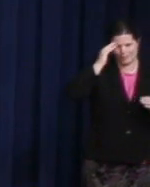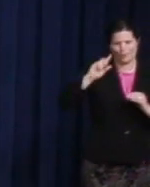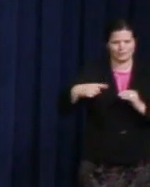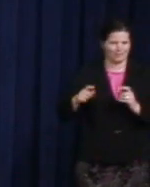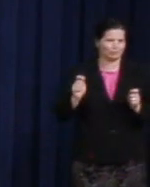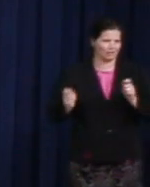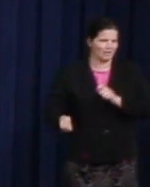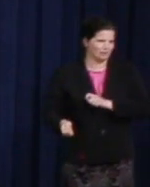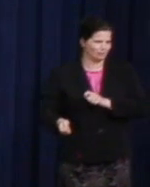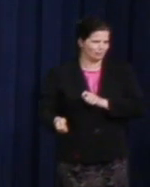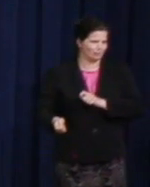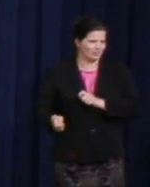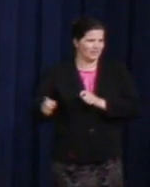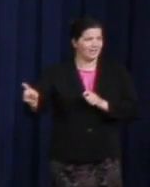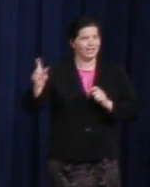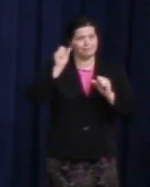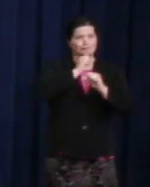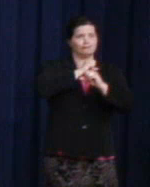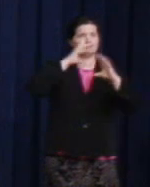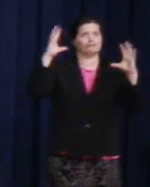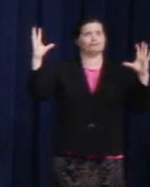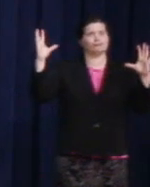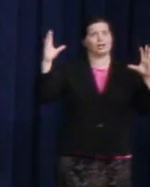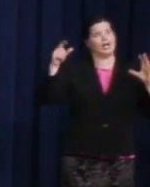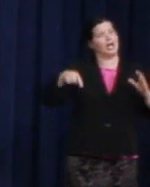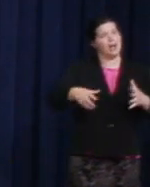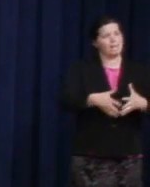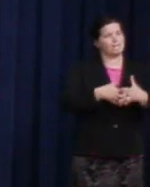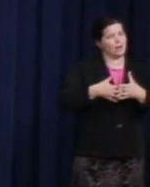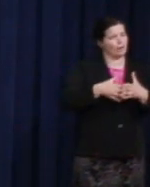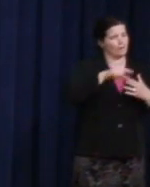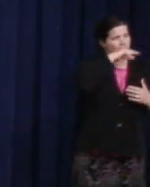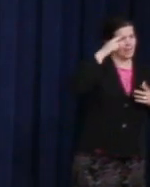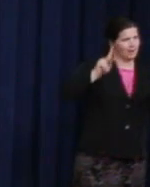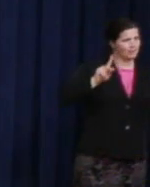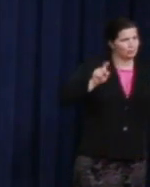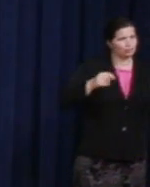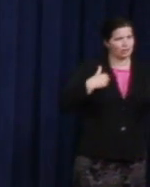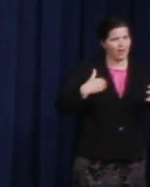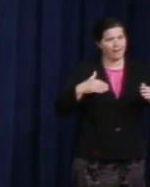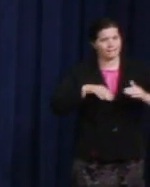could just sit at the same lunch counter. He envisaged an America where Black people